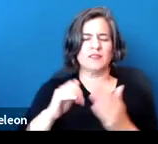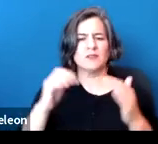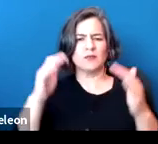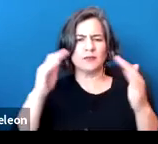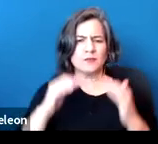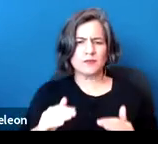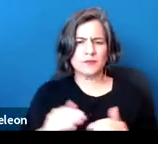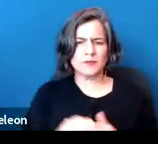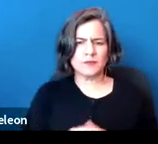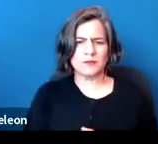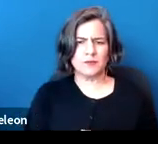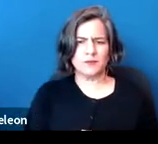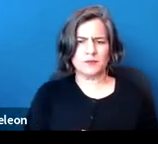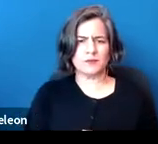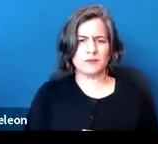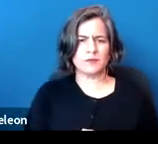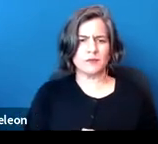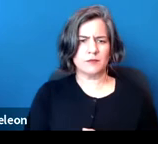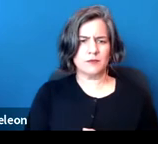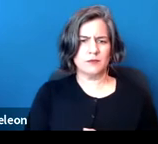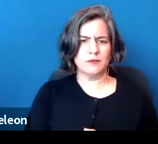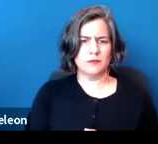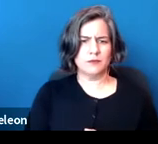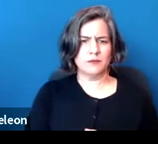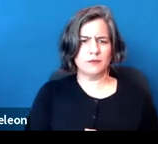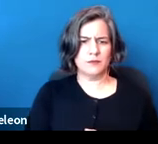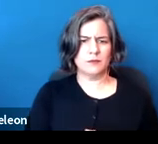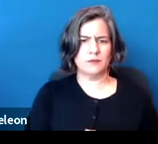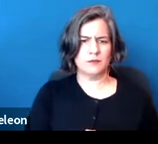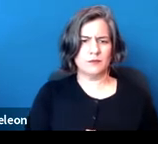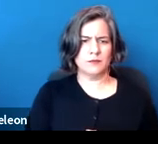but this is just the very, very tip of the iceberg that, you know,